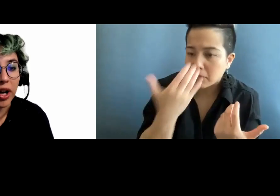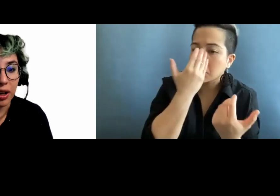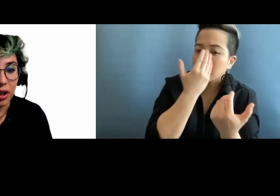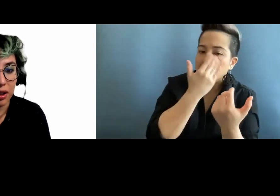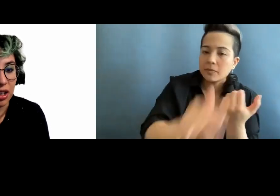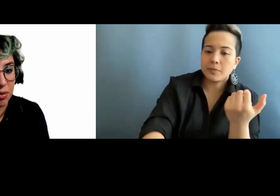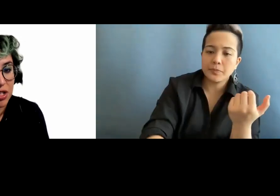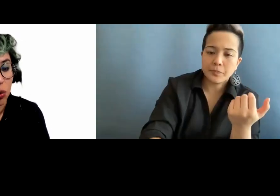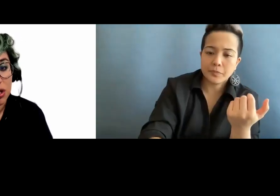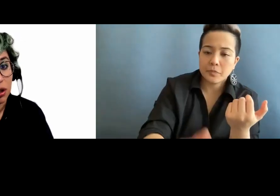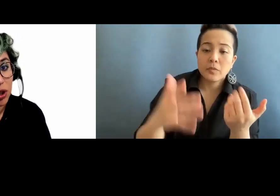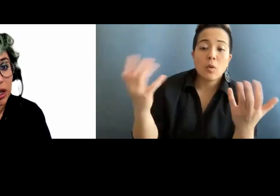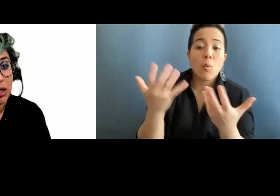What is the purpose of the image? What the image wants to communicate.